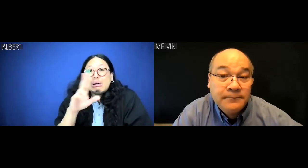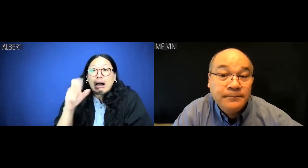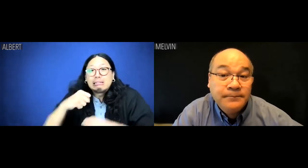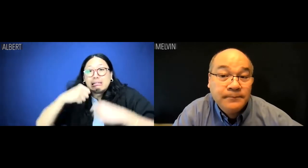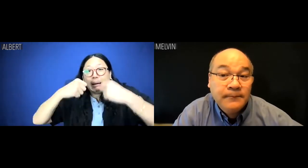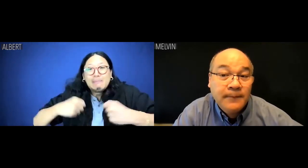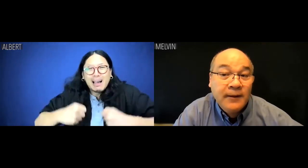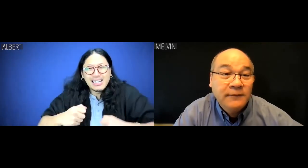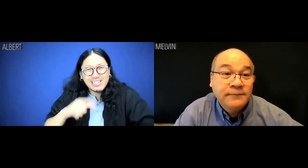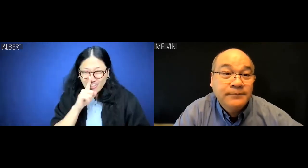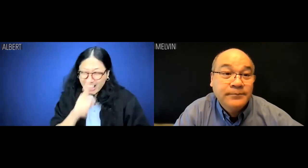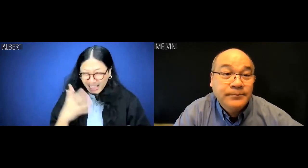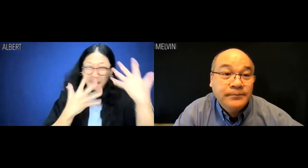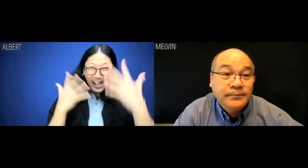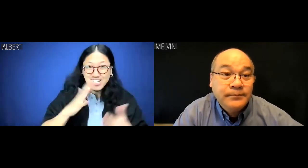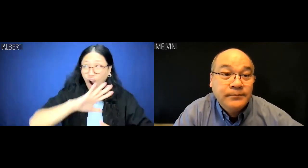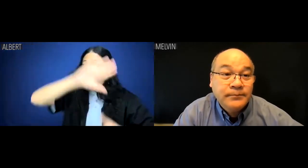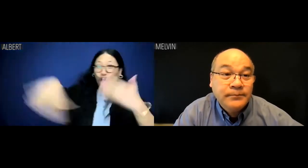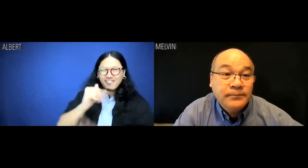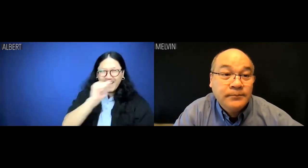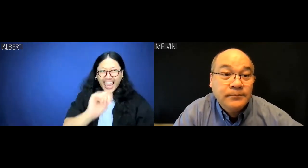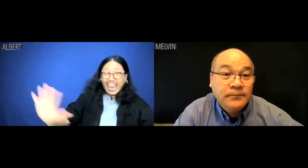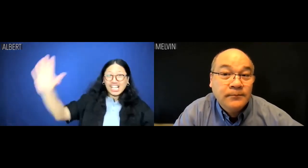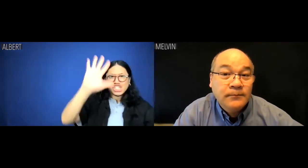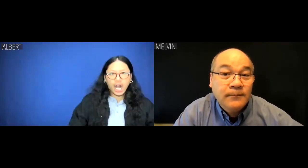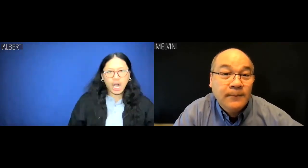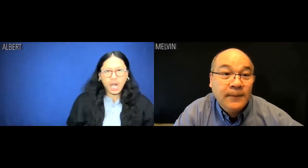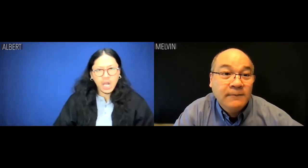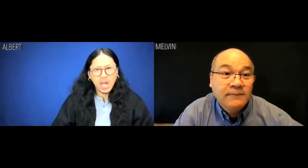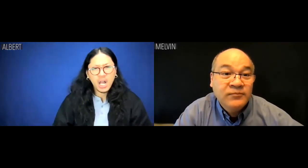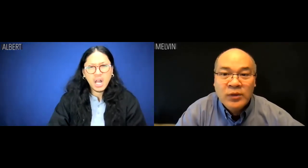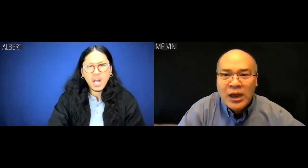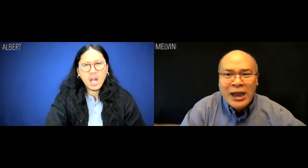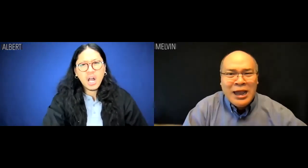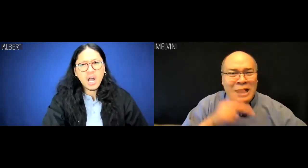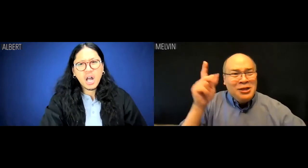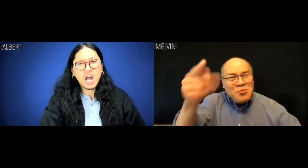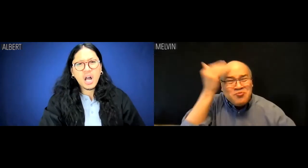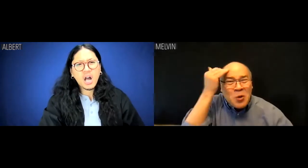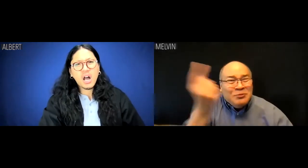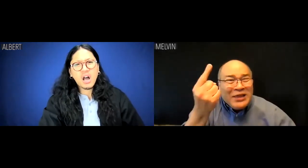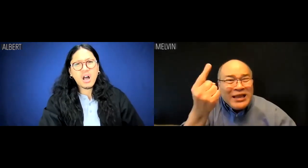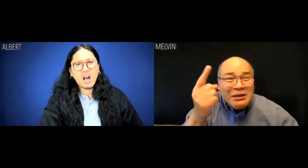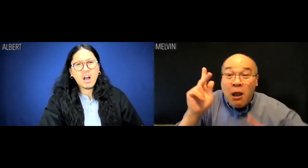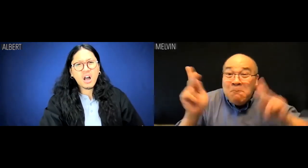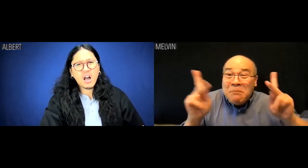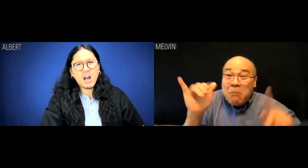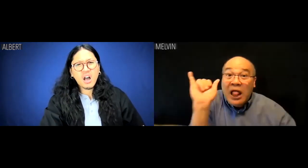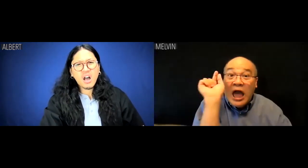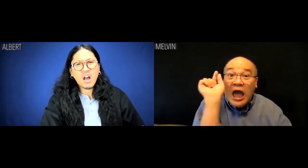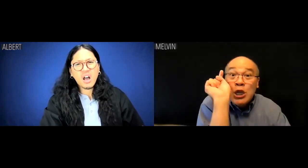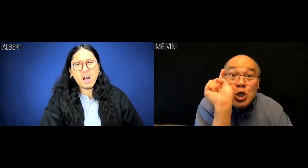makes me embarrassed for all of Asia. Melvin: You know something, Albert?